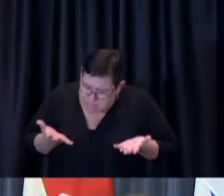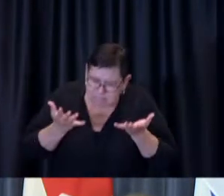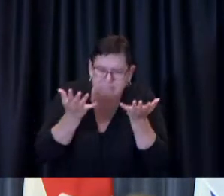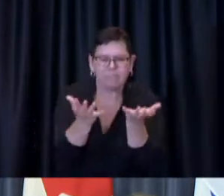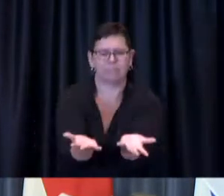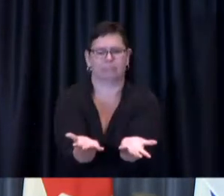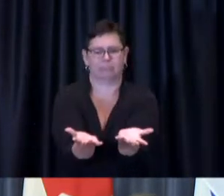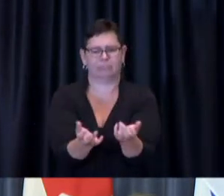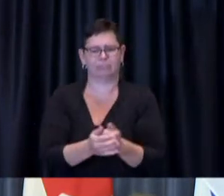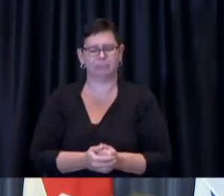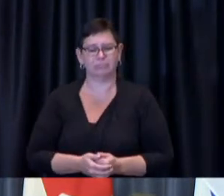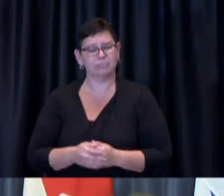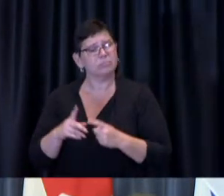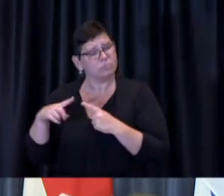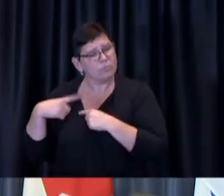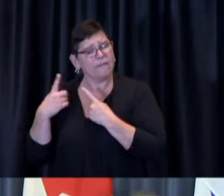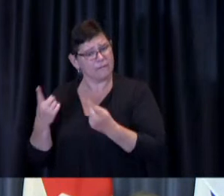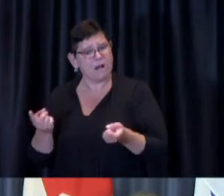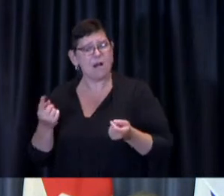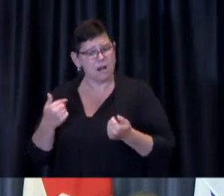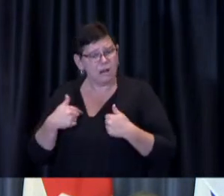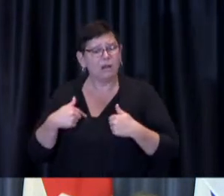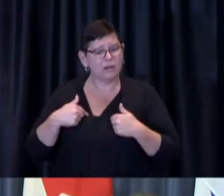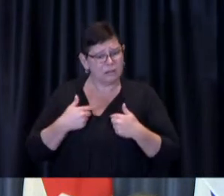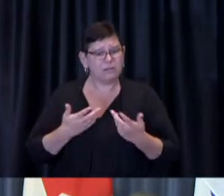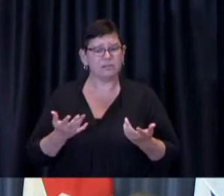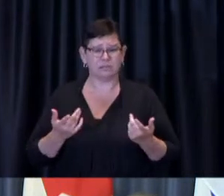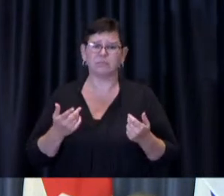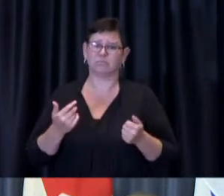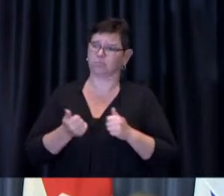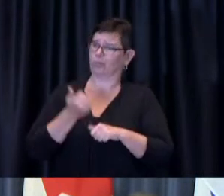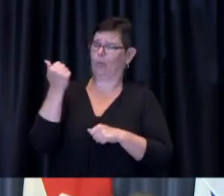the backbone if you will throughout our response to date which is having people come to clinics